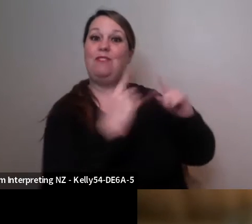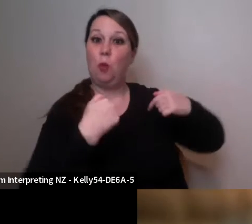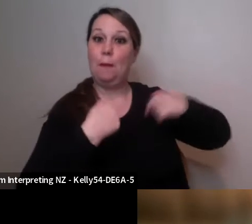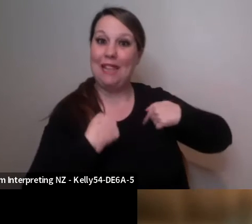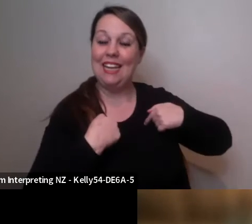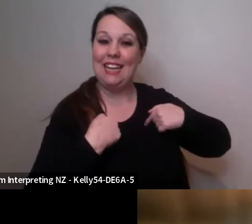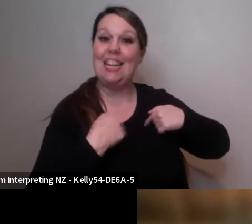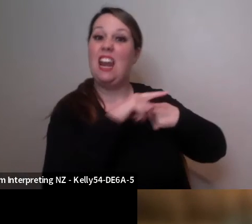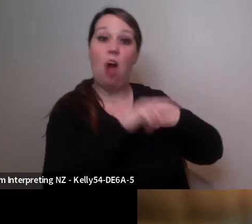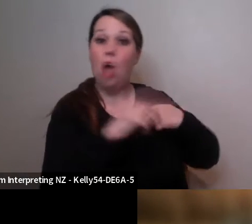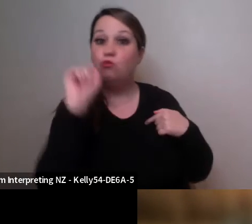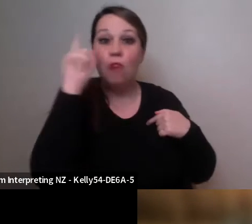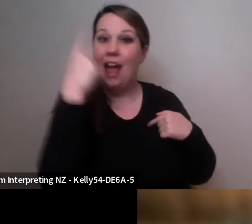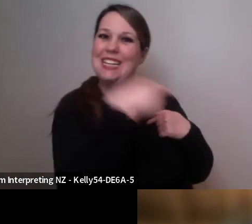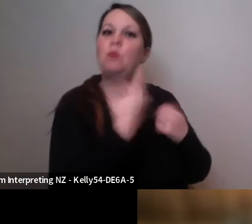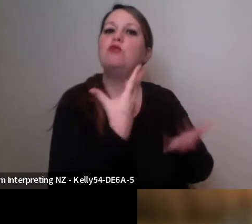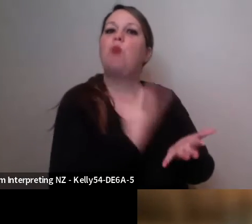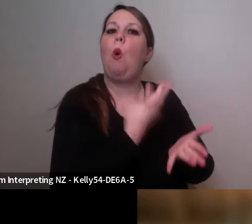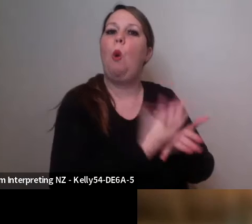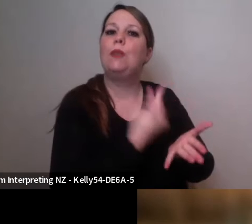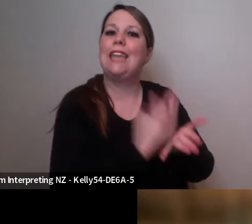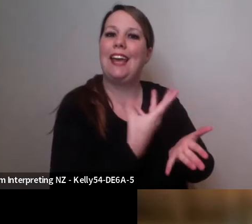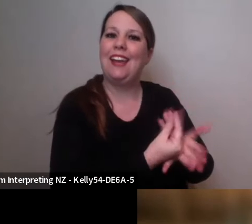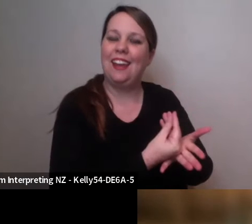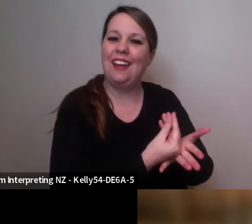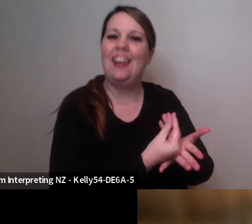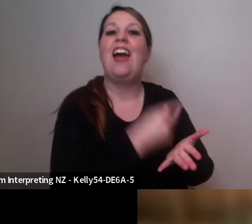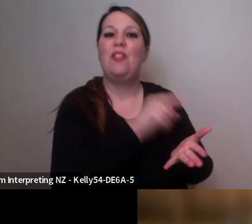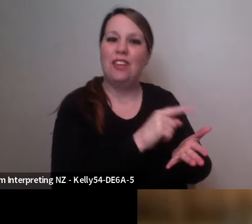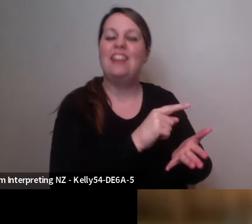was also recording me and then and then he'd send me the video of it and say okay you now